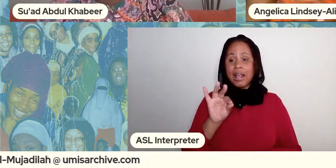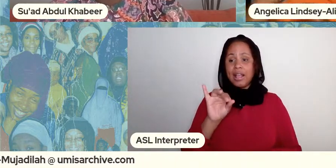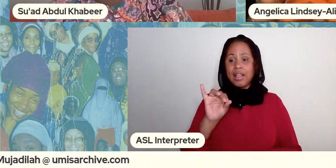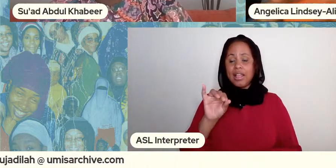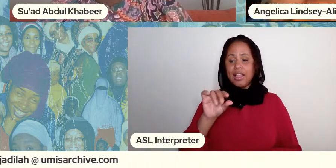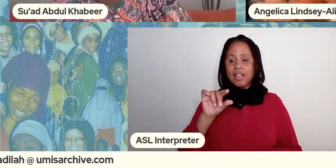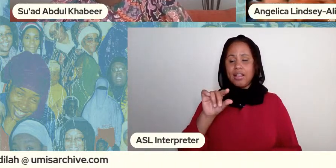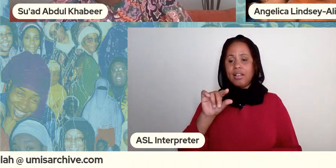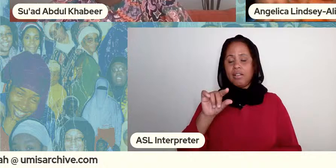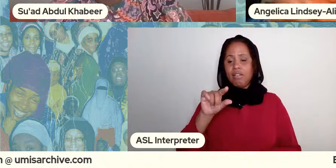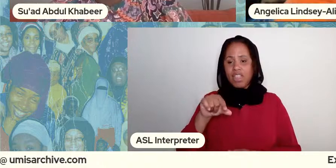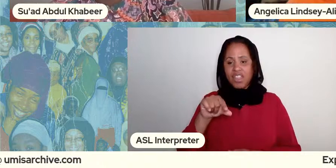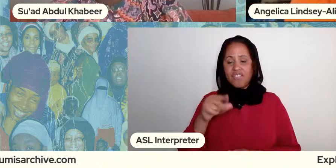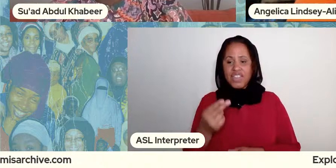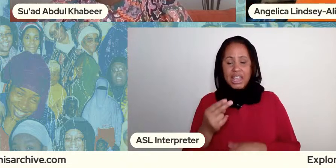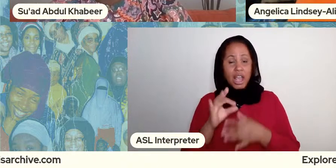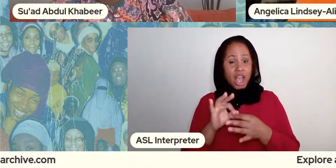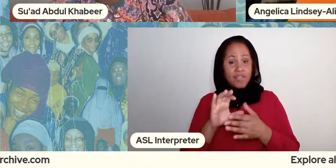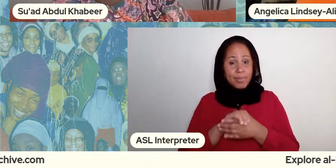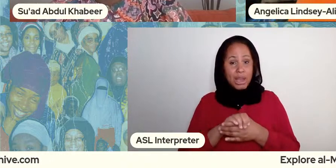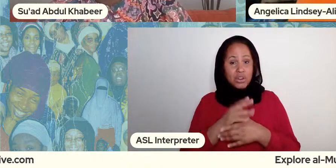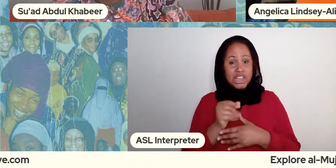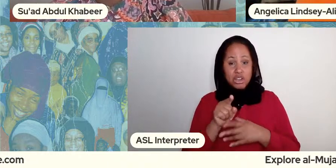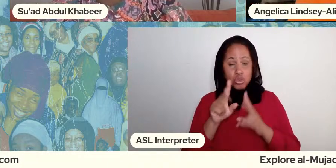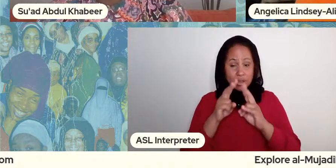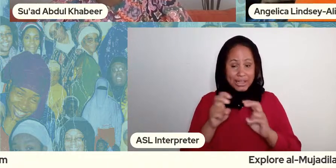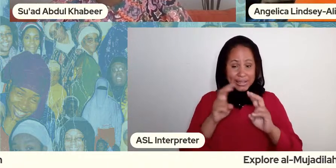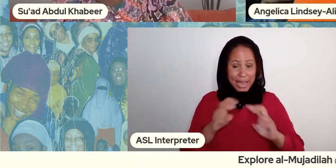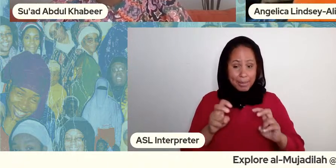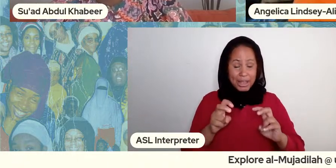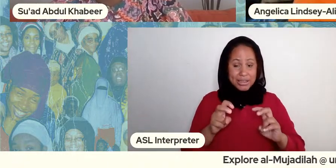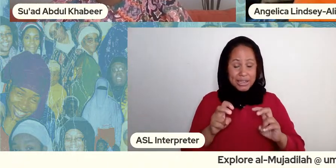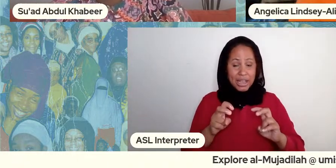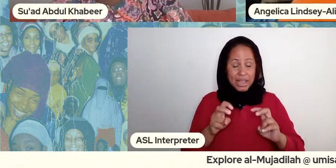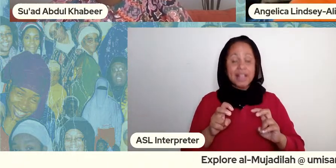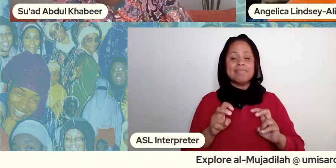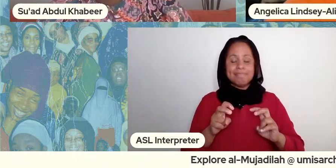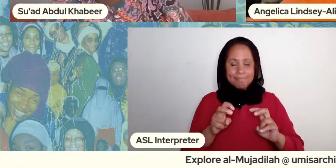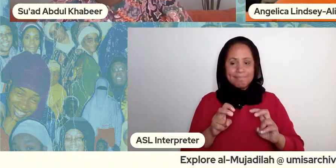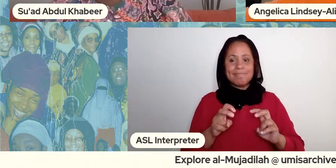examine it critically it favors the women favors the women but who teaches the